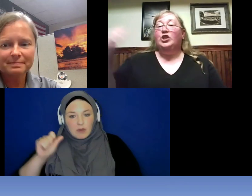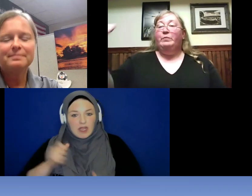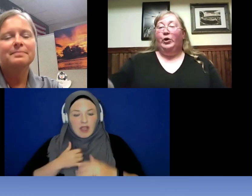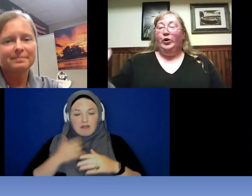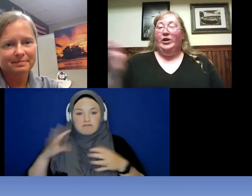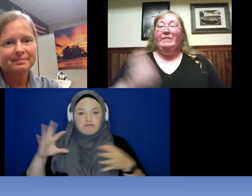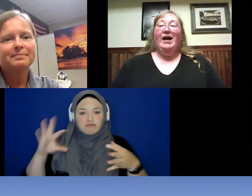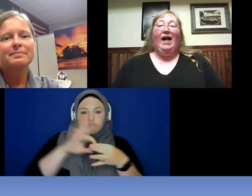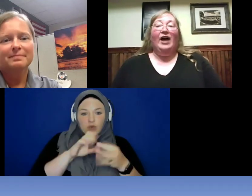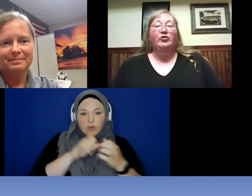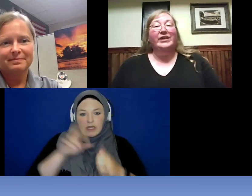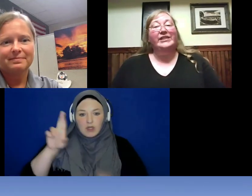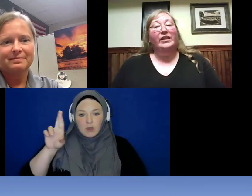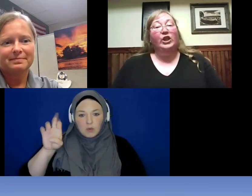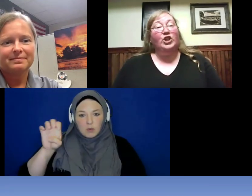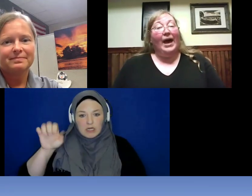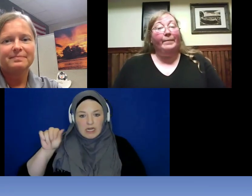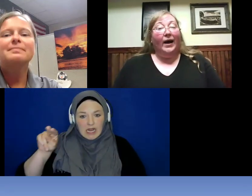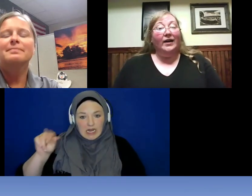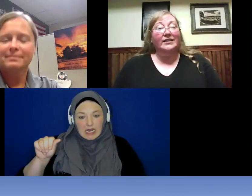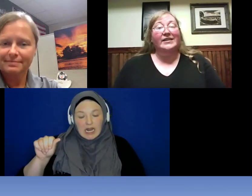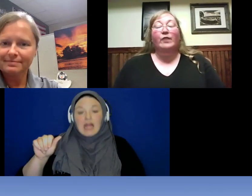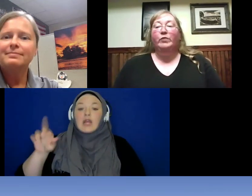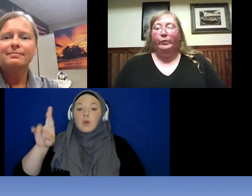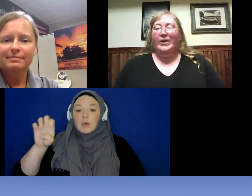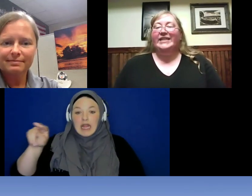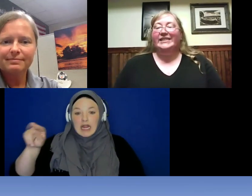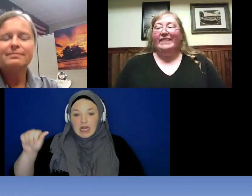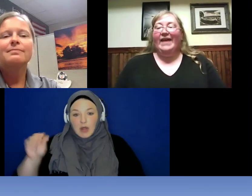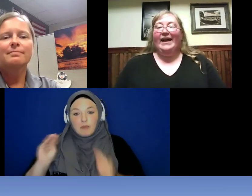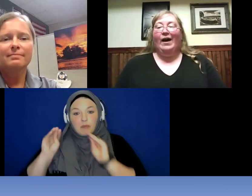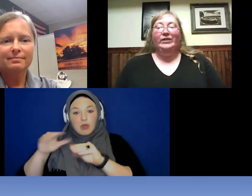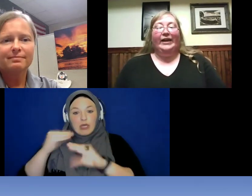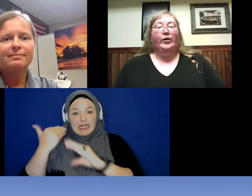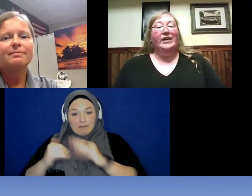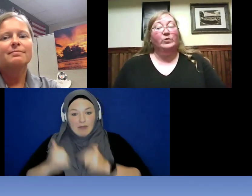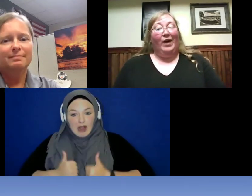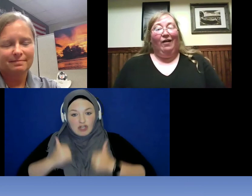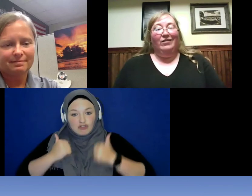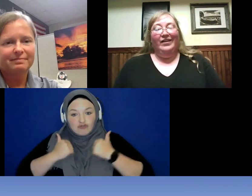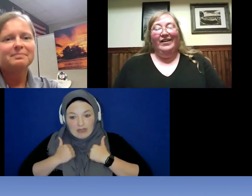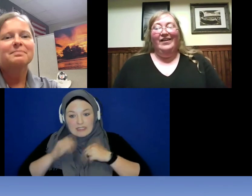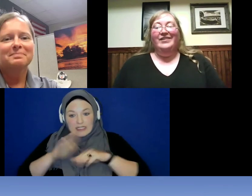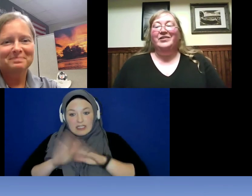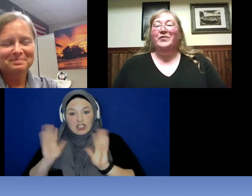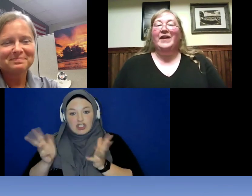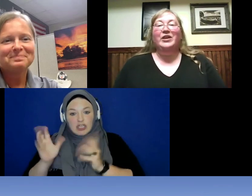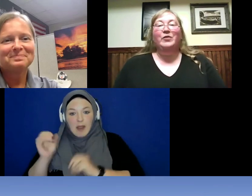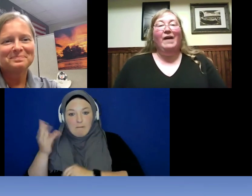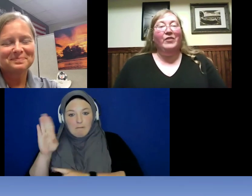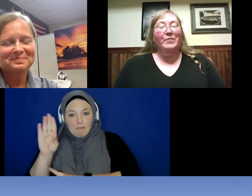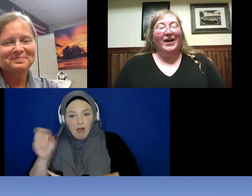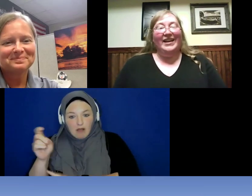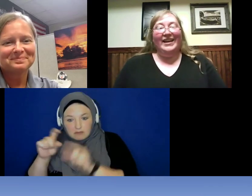put her E-mail address in the chat box and we can send it out later as well. So, thank you